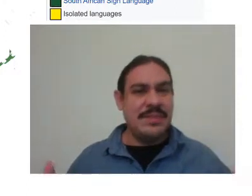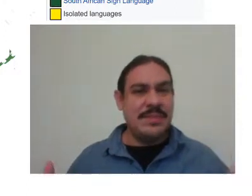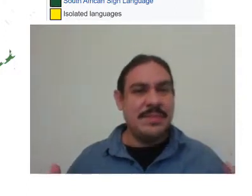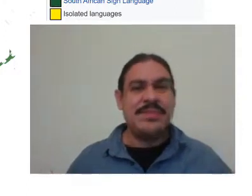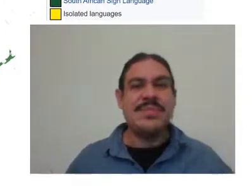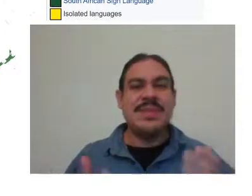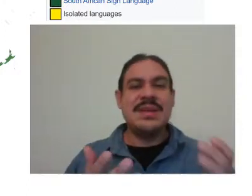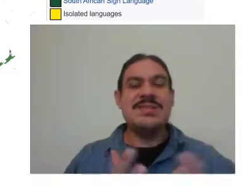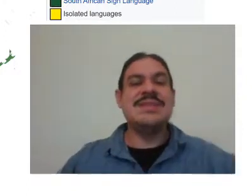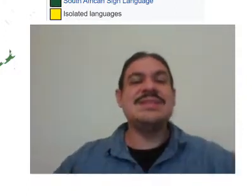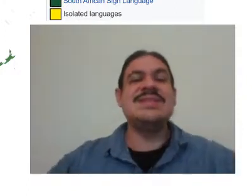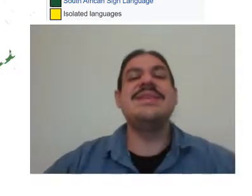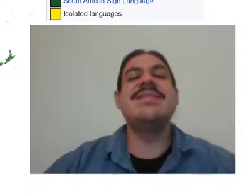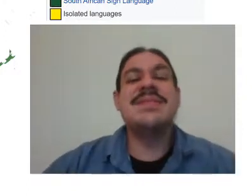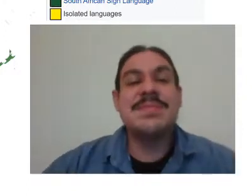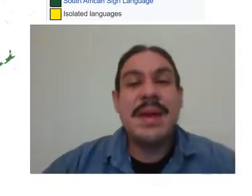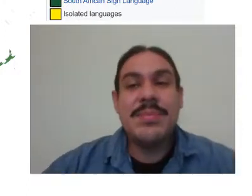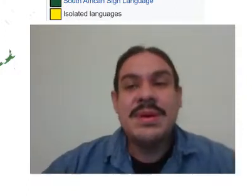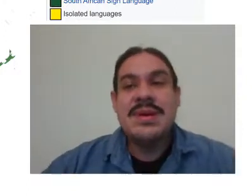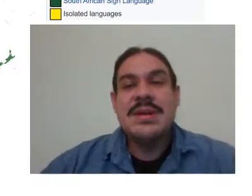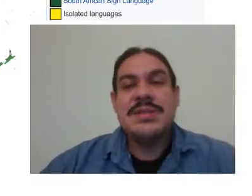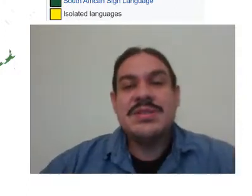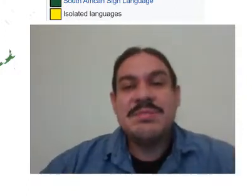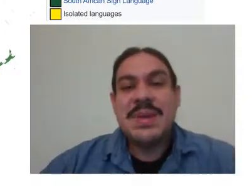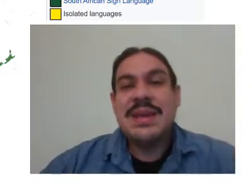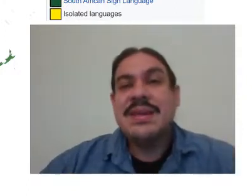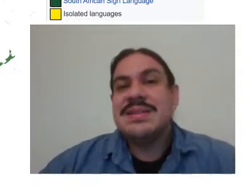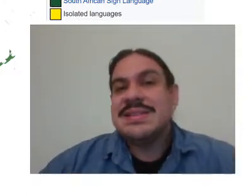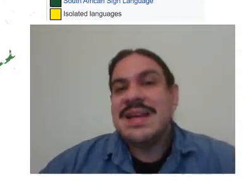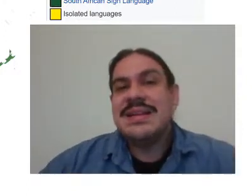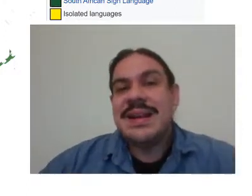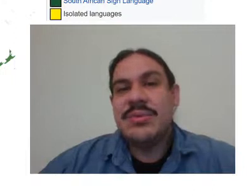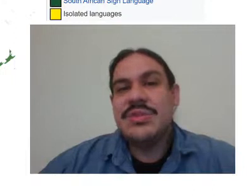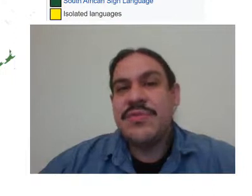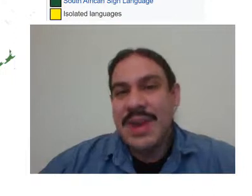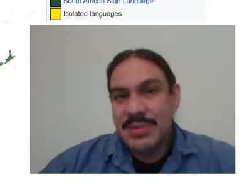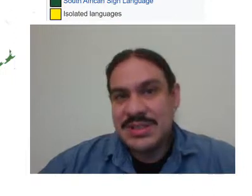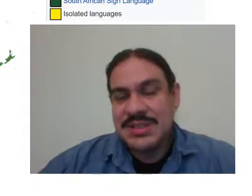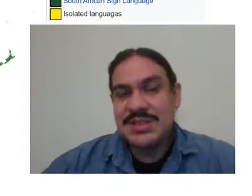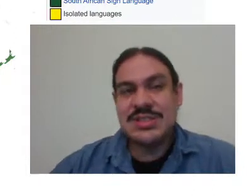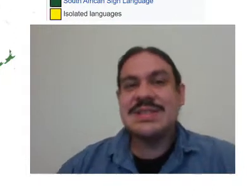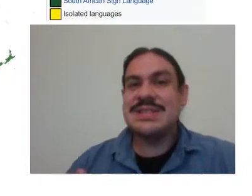them. As you can see in this map, there's many sign language families just as